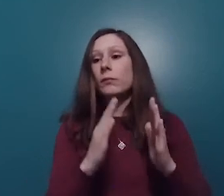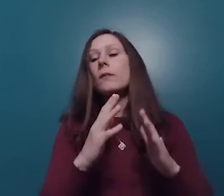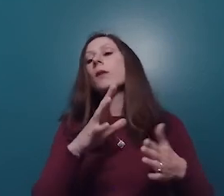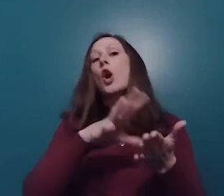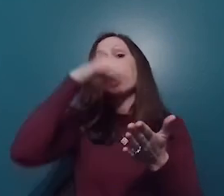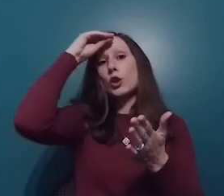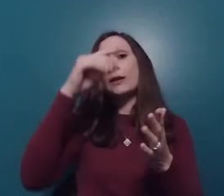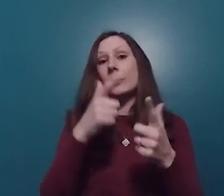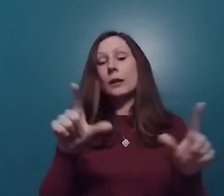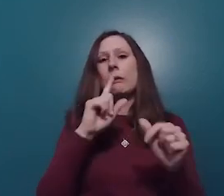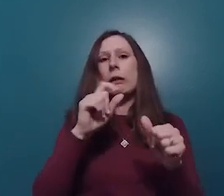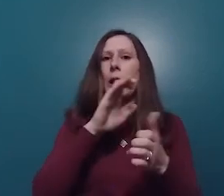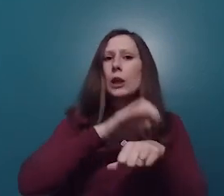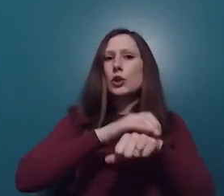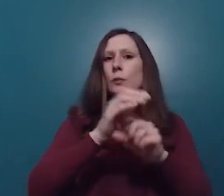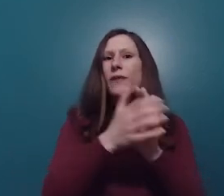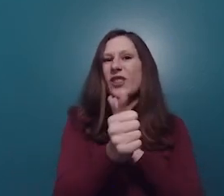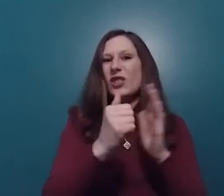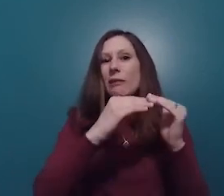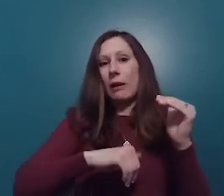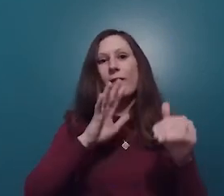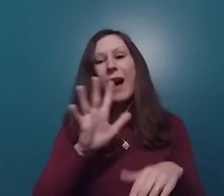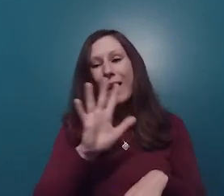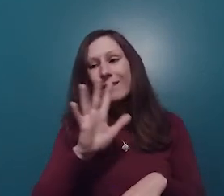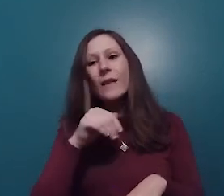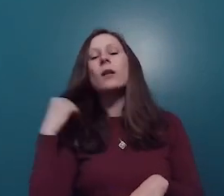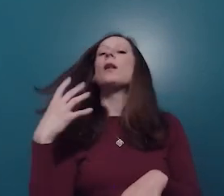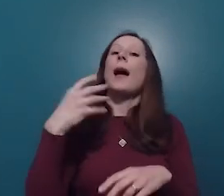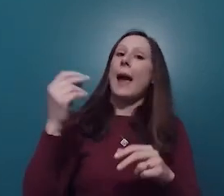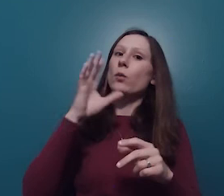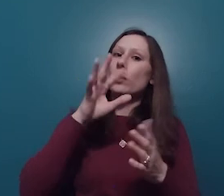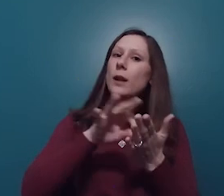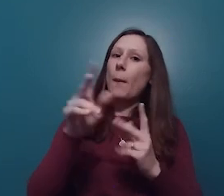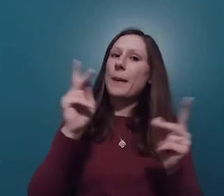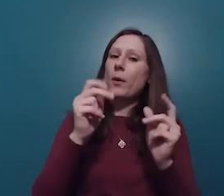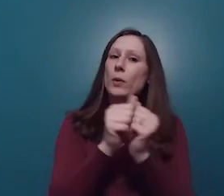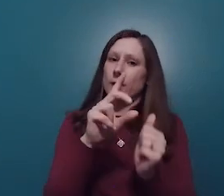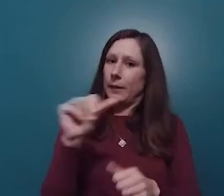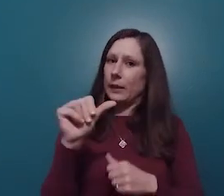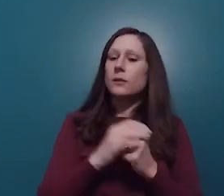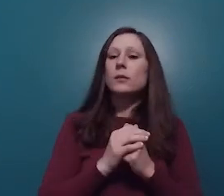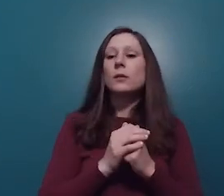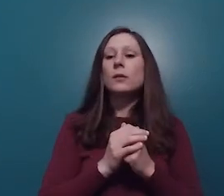limited English proficiency, children under the age of five, homeless, older adults, and people with disabilities.